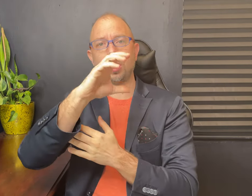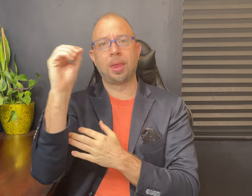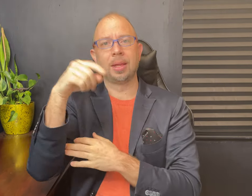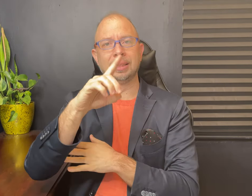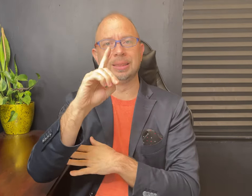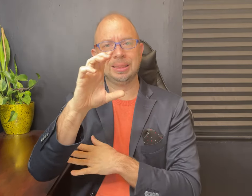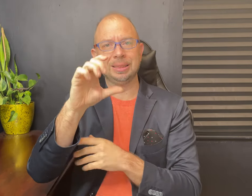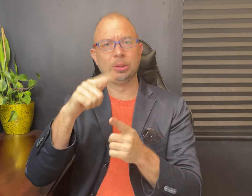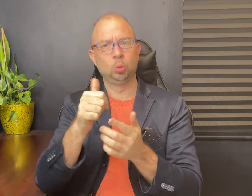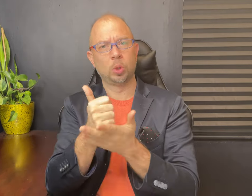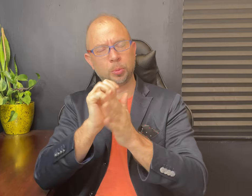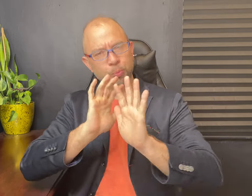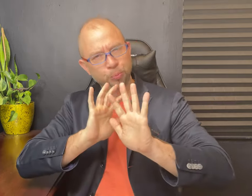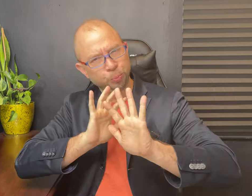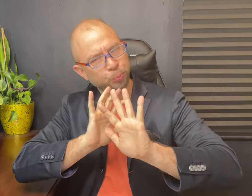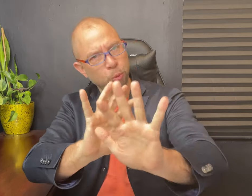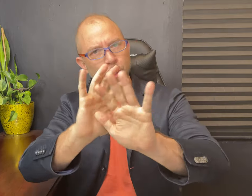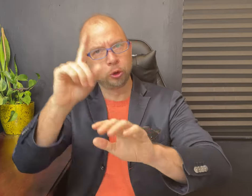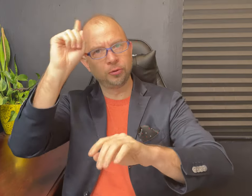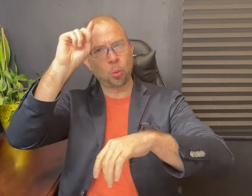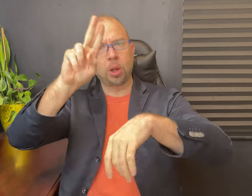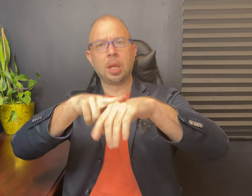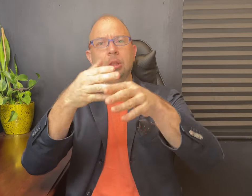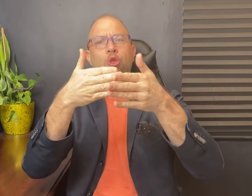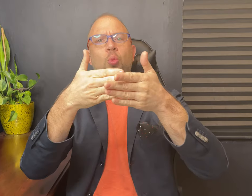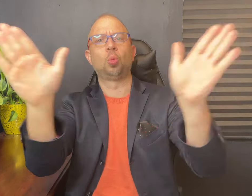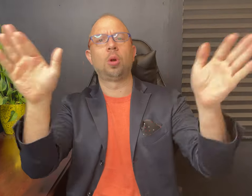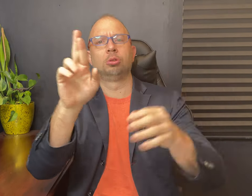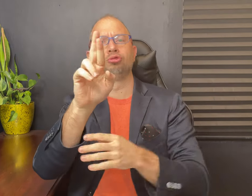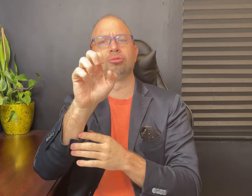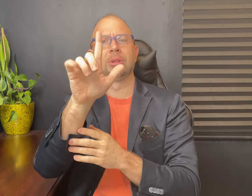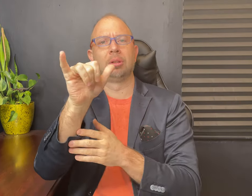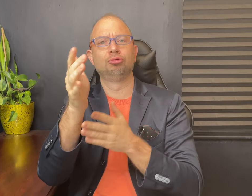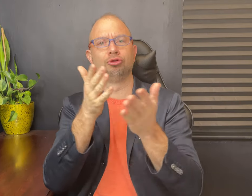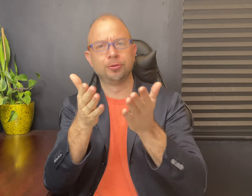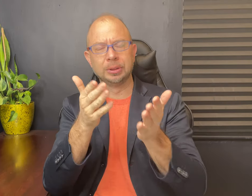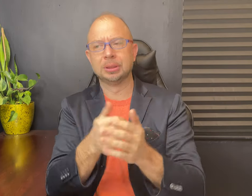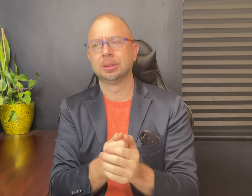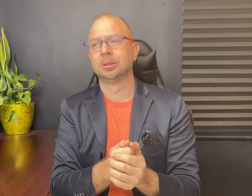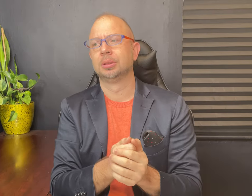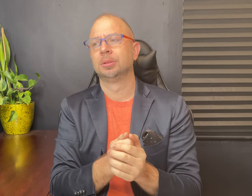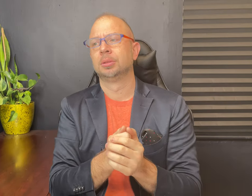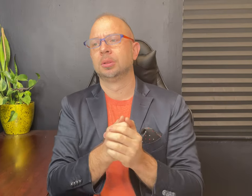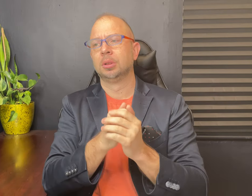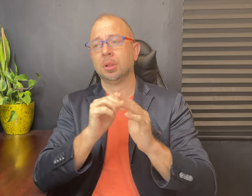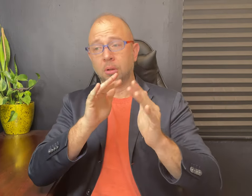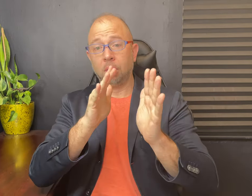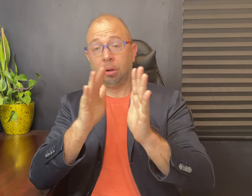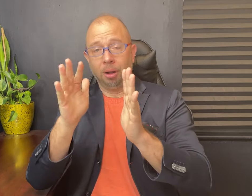allowing him to travel between New York and Washington, DC to push for a nationwide relay service.